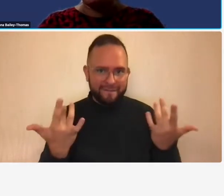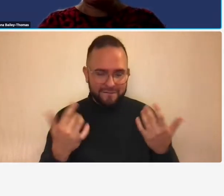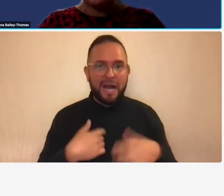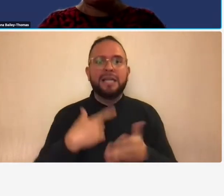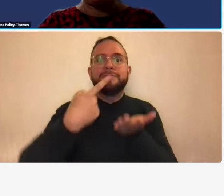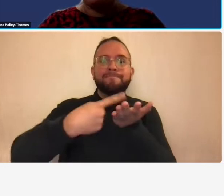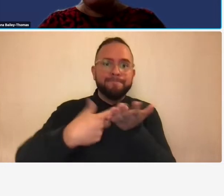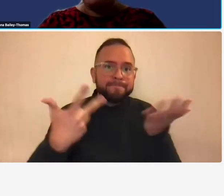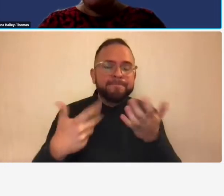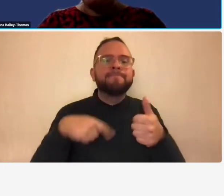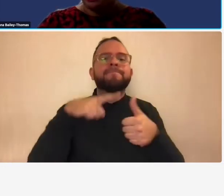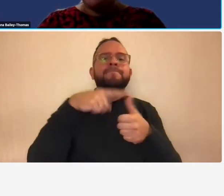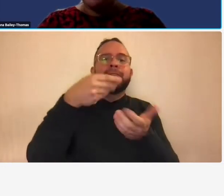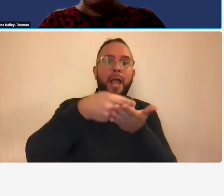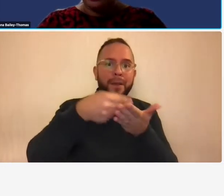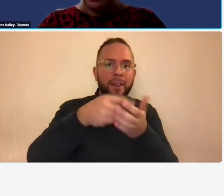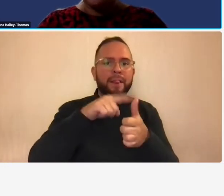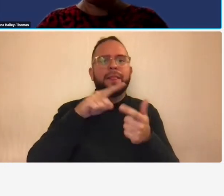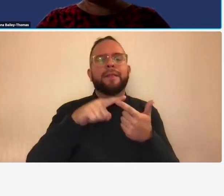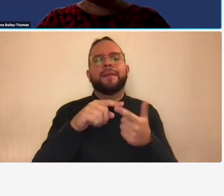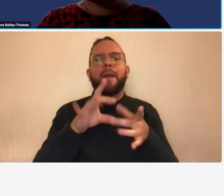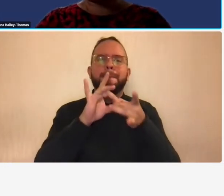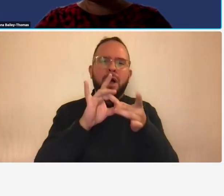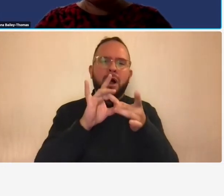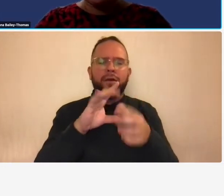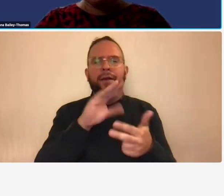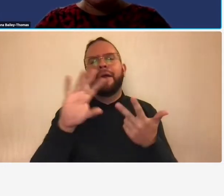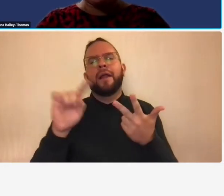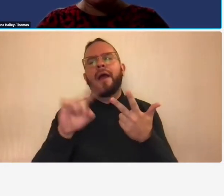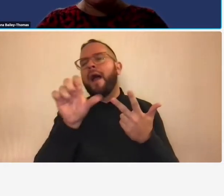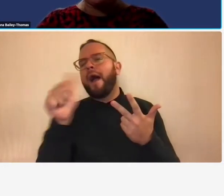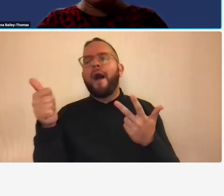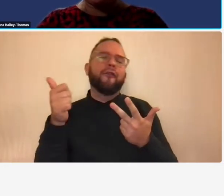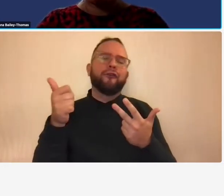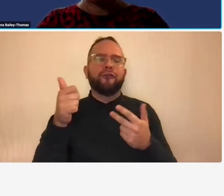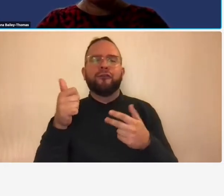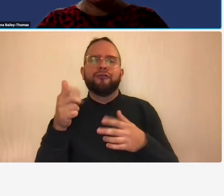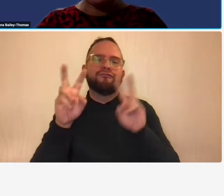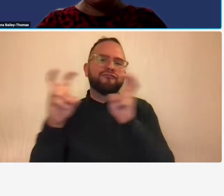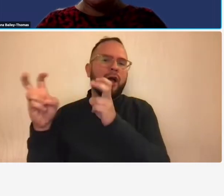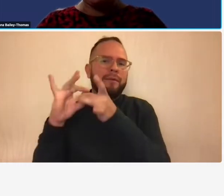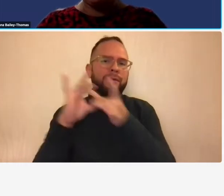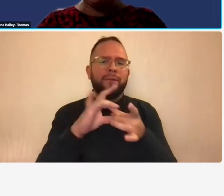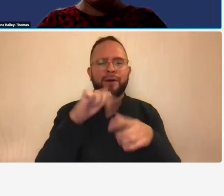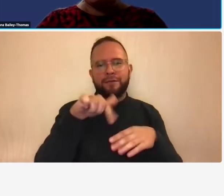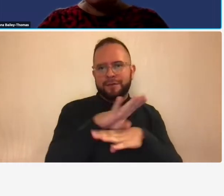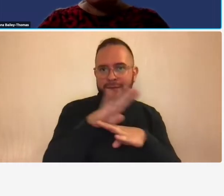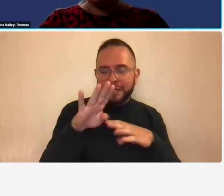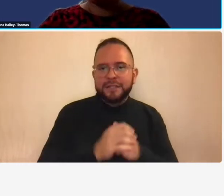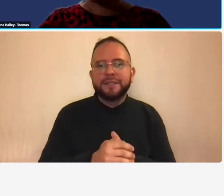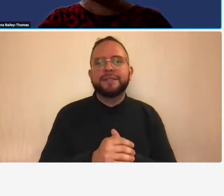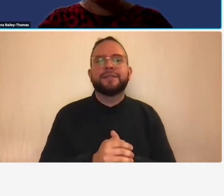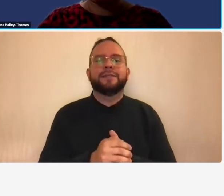capital bonding and other industry related topics on may 18 2022 9 a.m